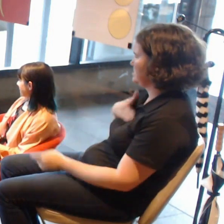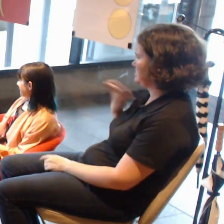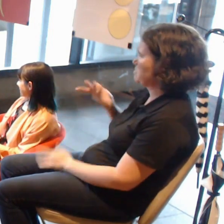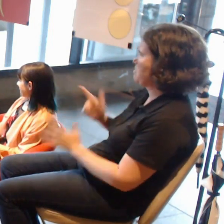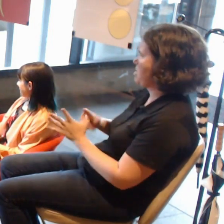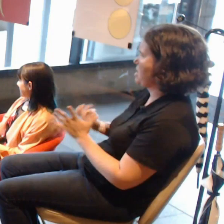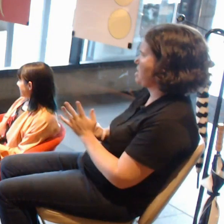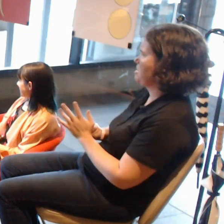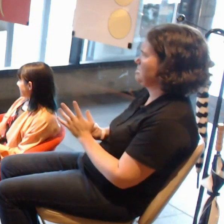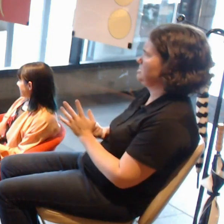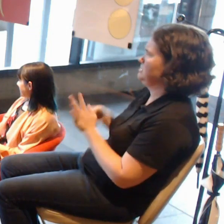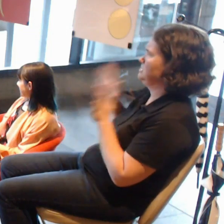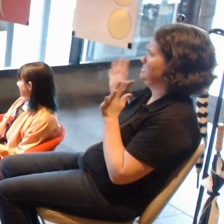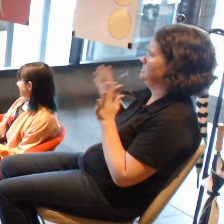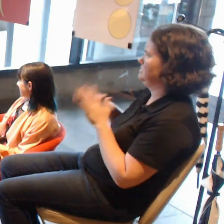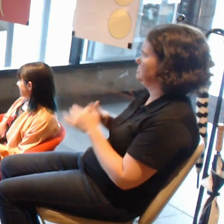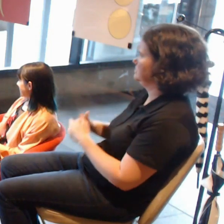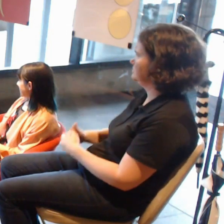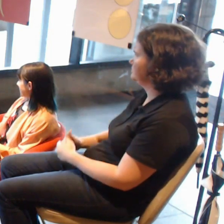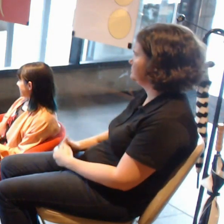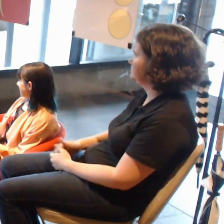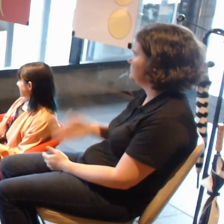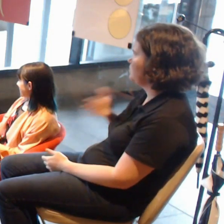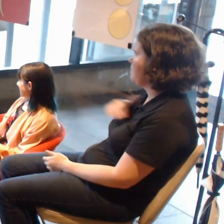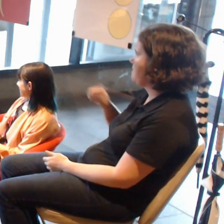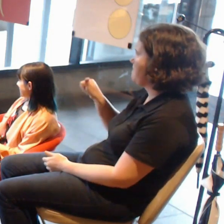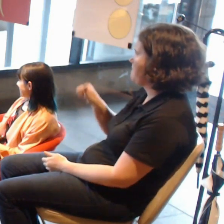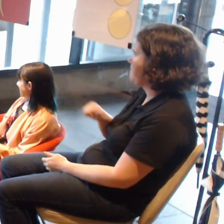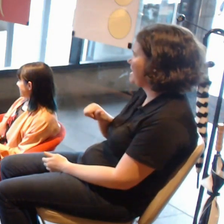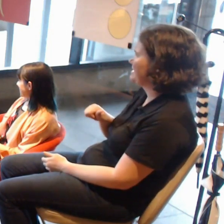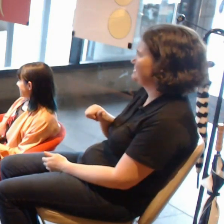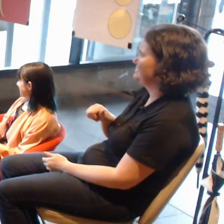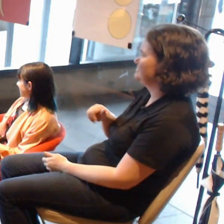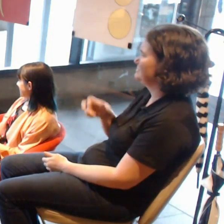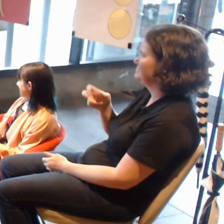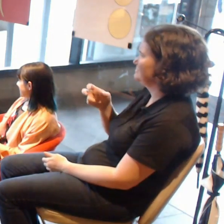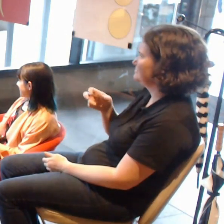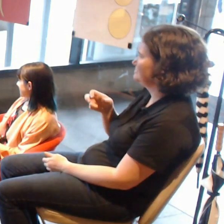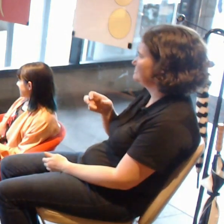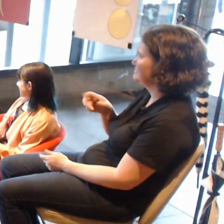And wanting to go back to the good old days when it was just people making art.